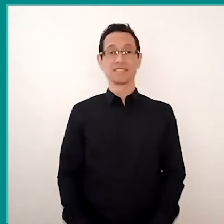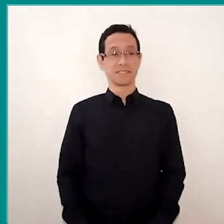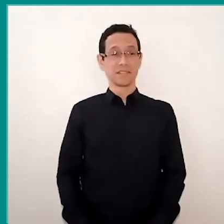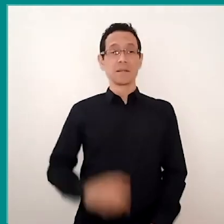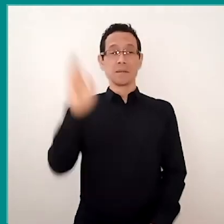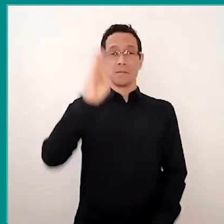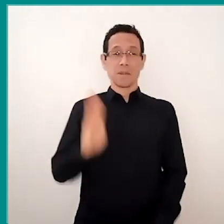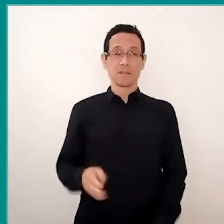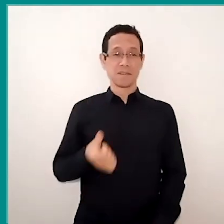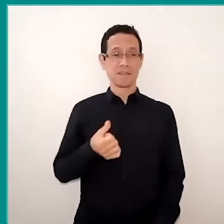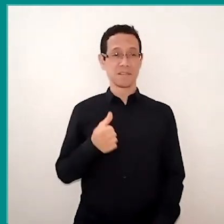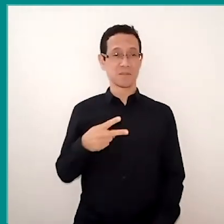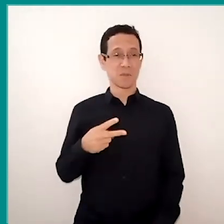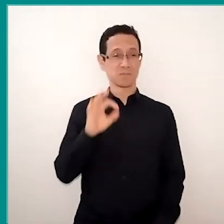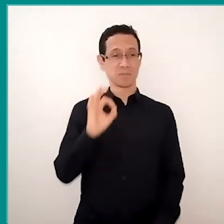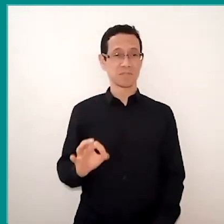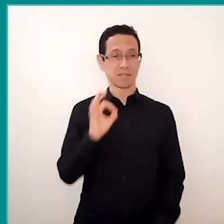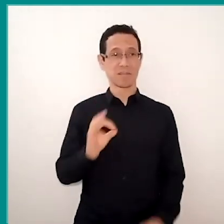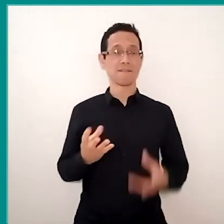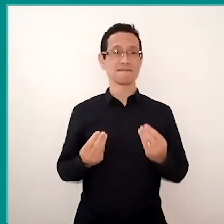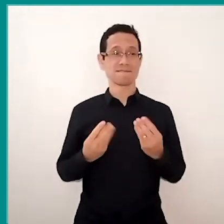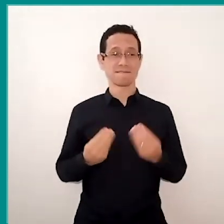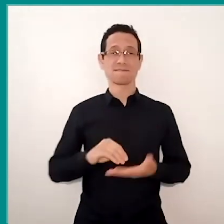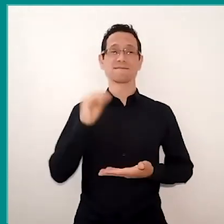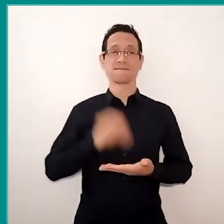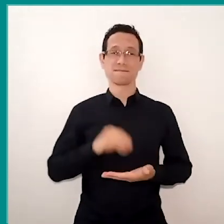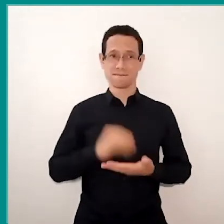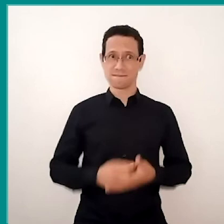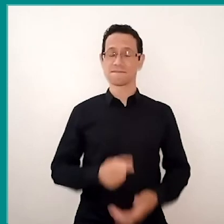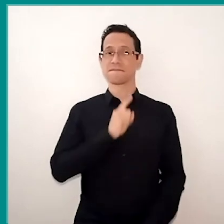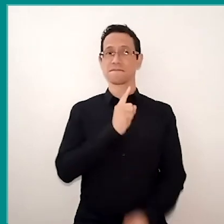we have a lot of needy people of that digital literacy.